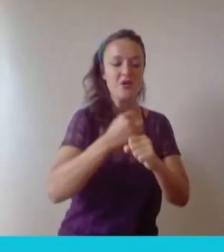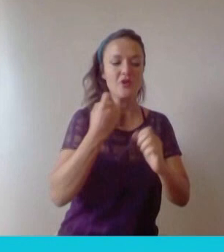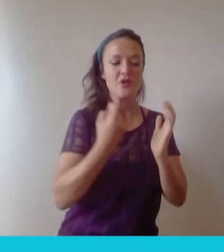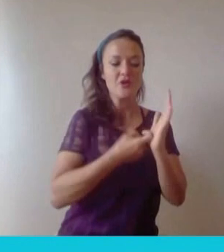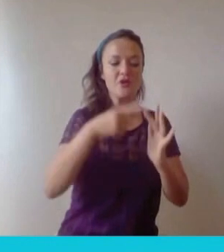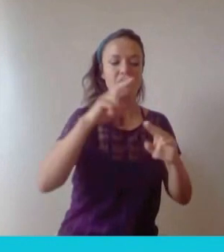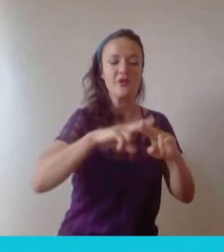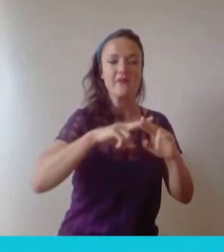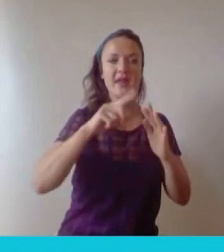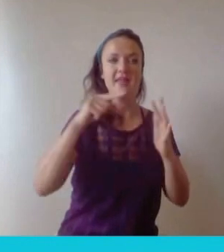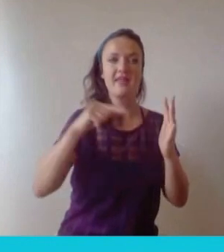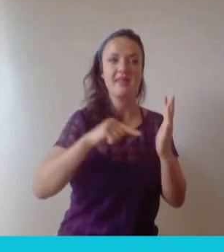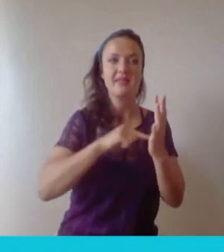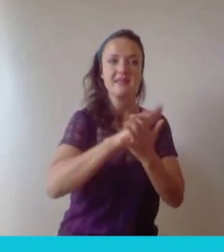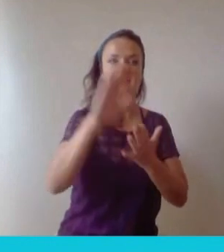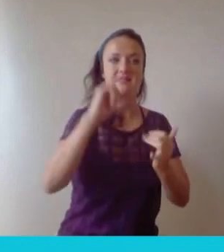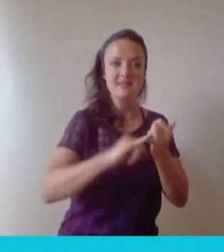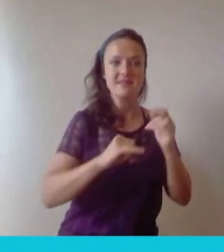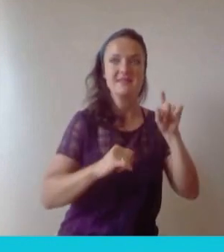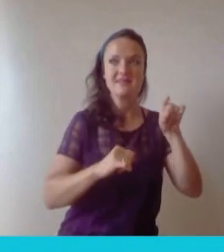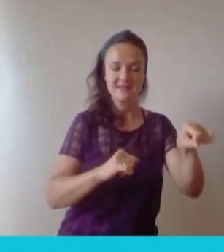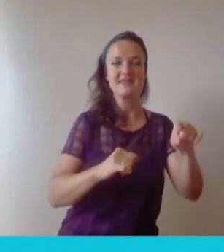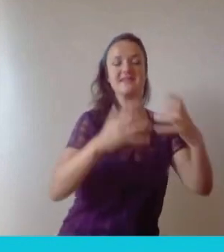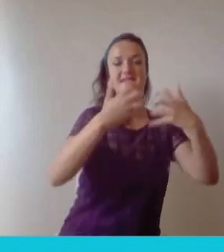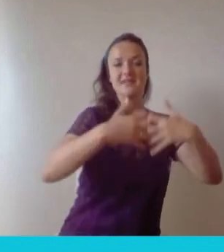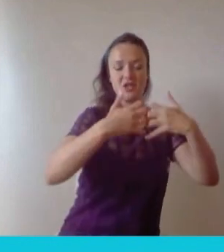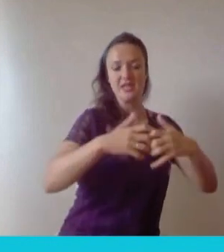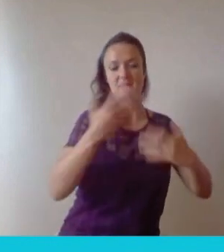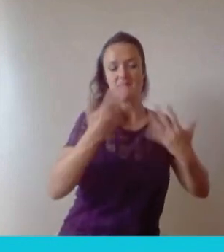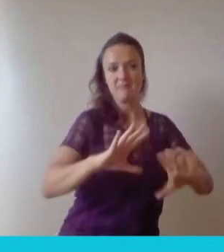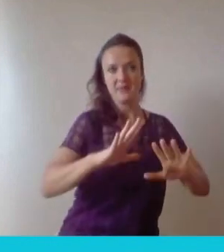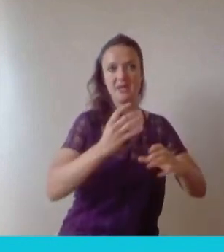of our alumni who graduated in 2009 with an MEng in Computer Science, so